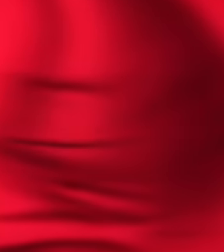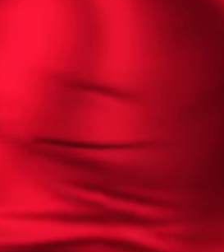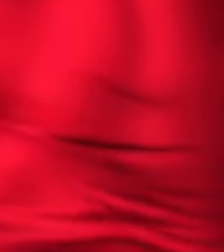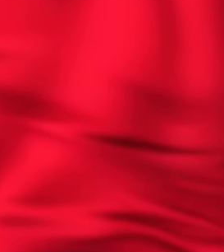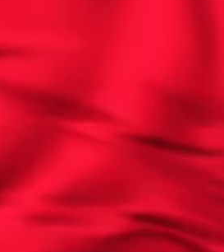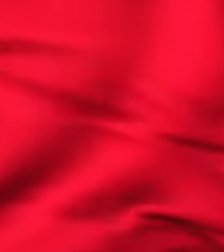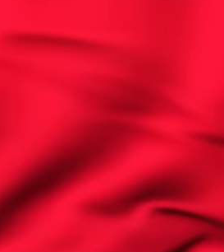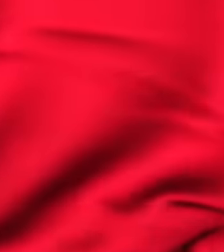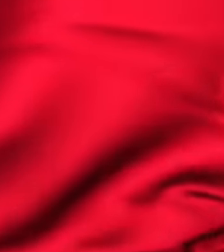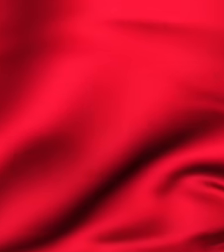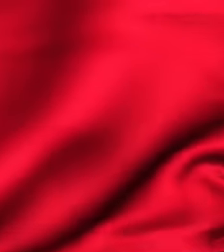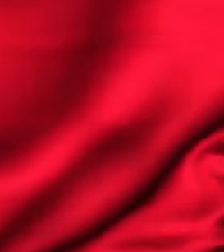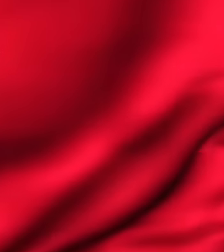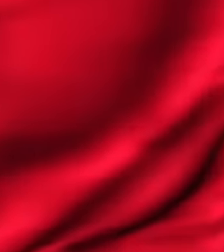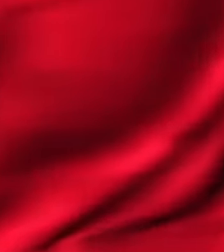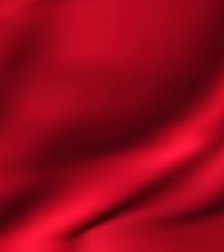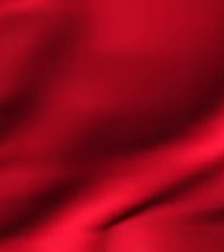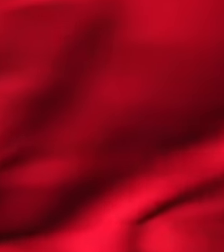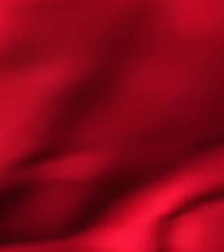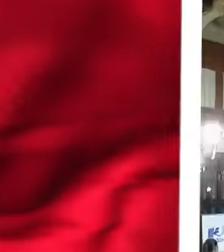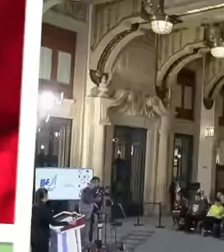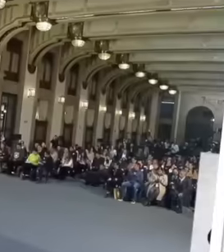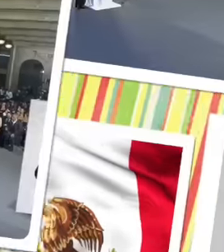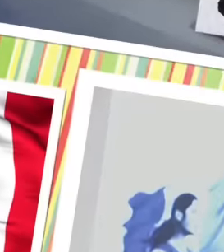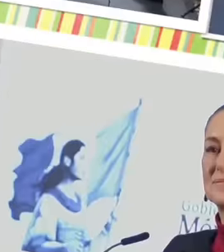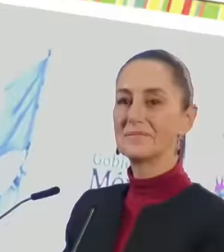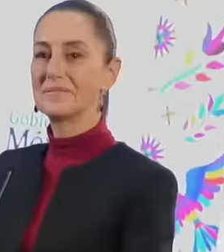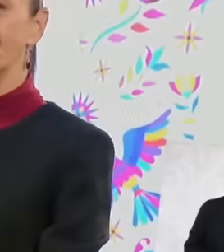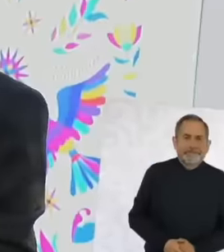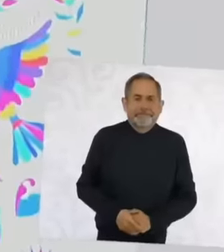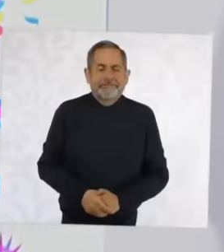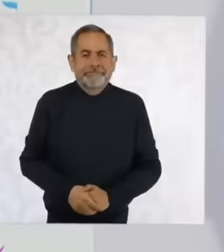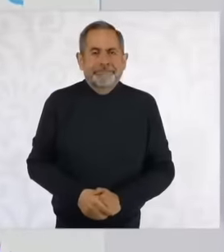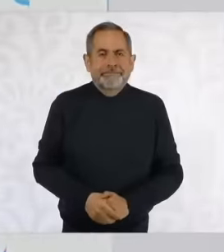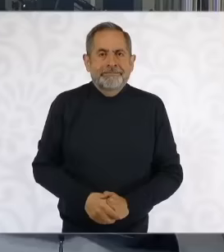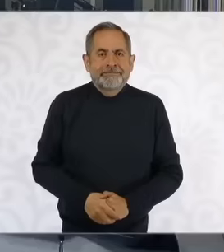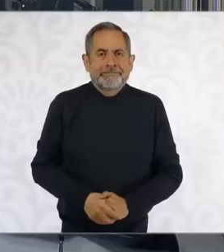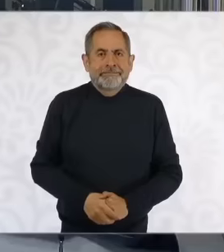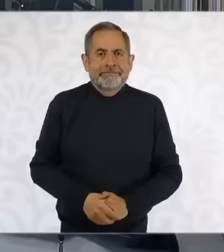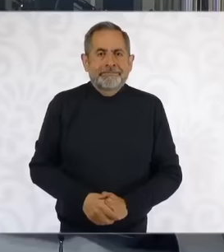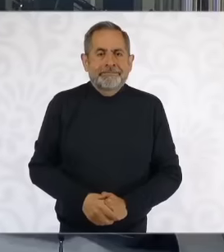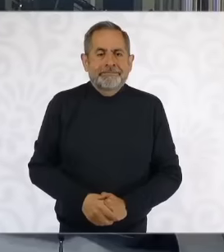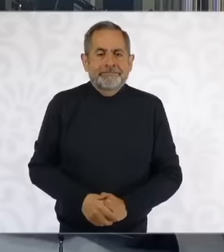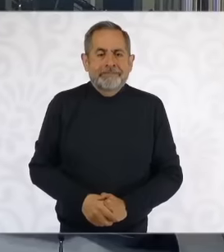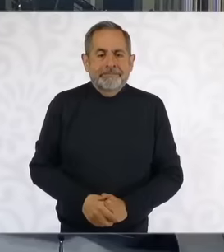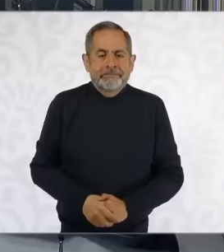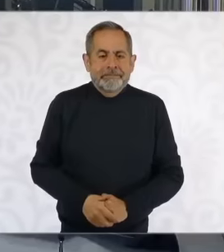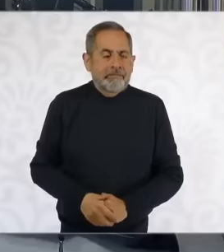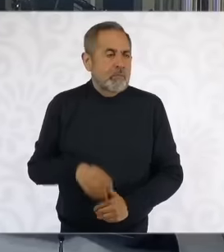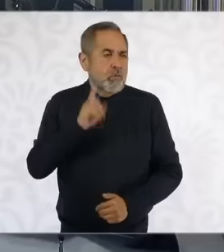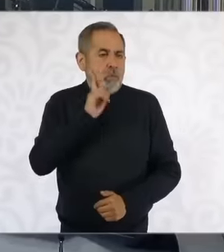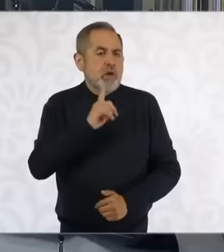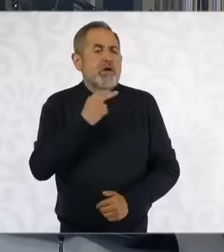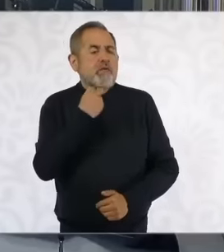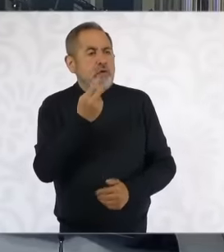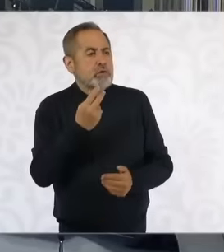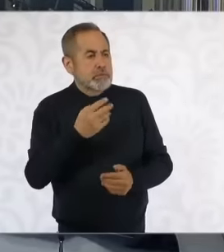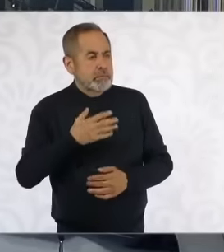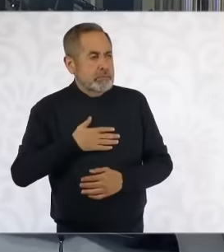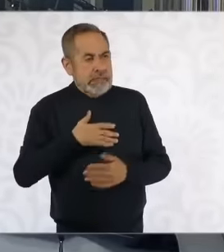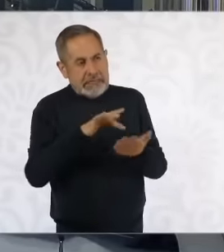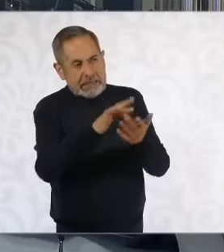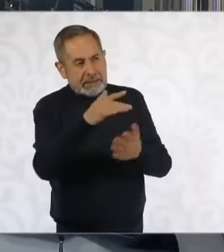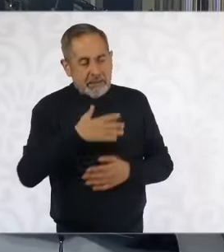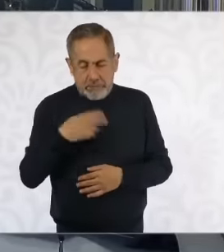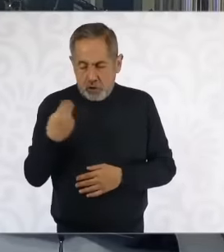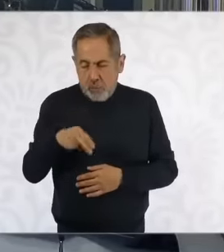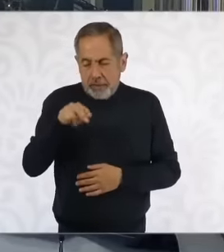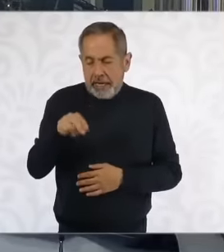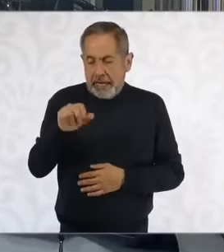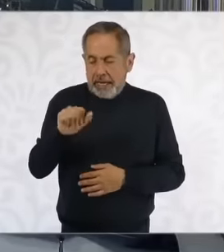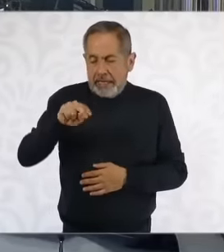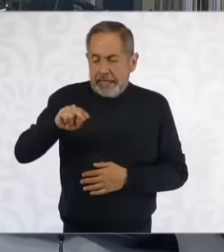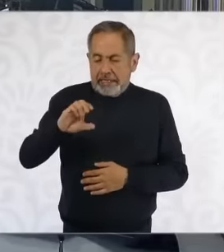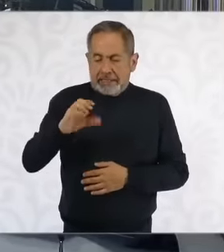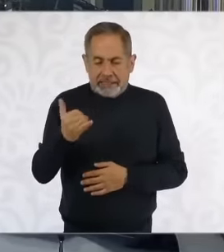people Thank you very much, thank you very much, President Nancy Gómez, However, the court, as